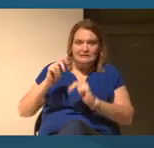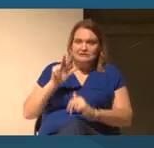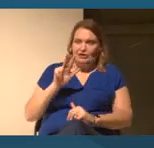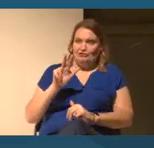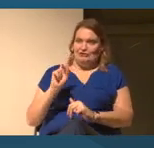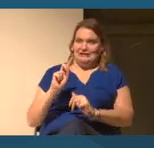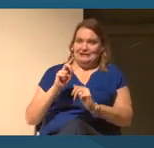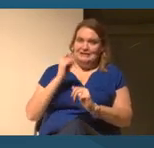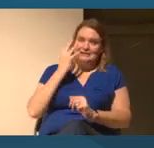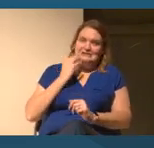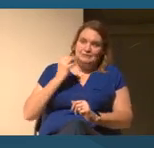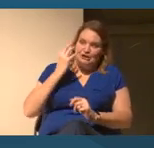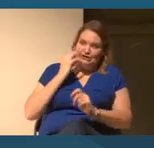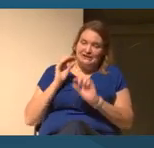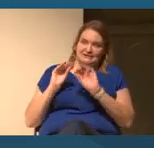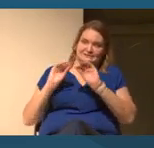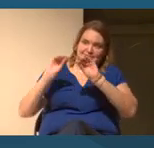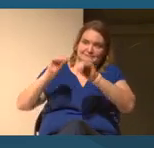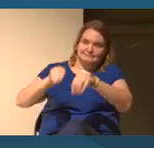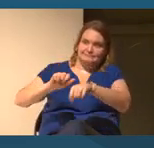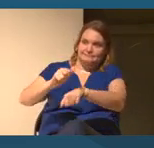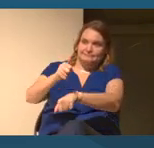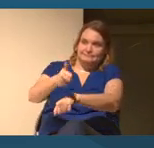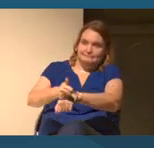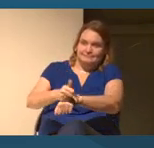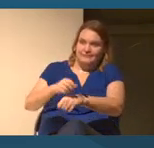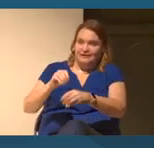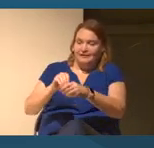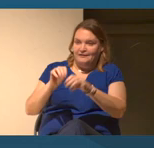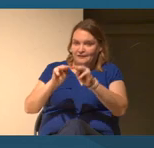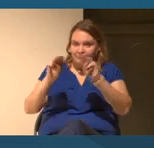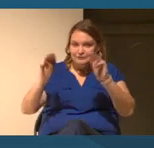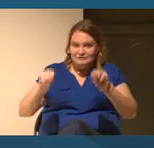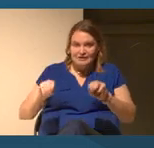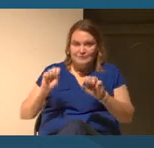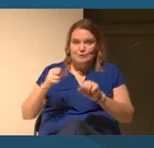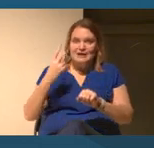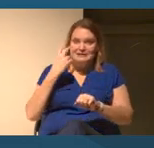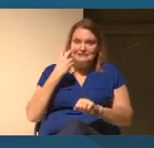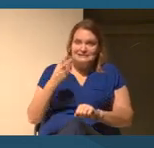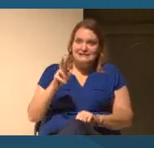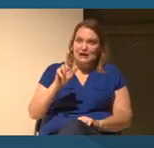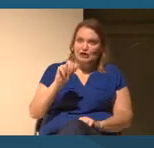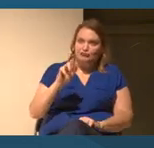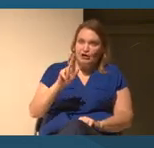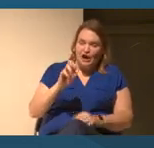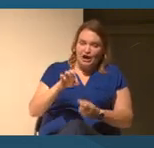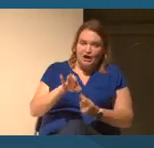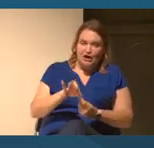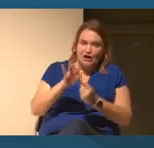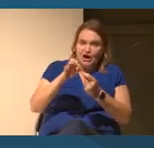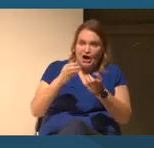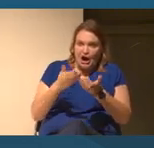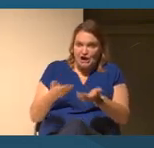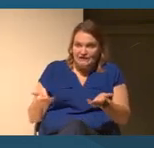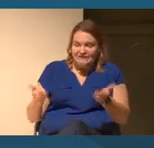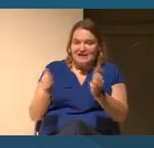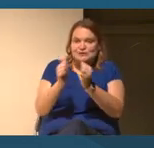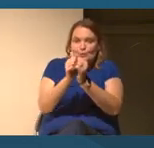installed in the museum so that you could look at rare artifacts without touching them and damaging them.